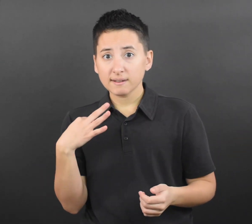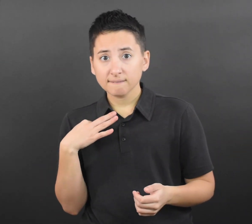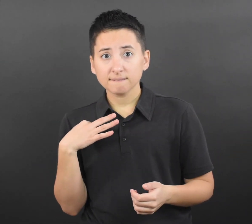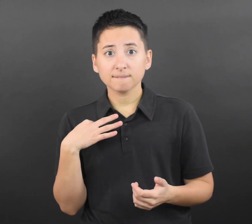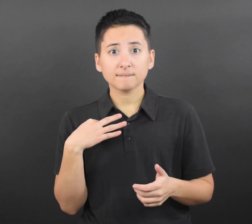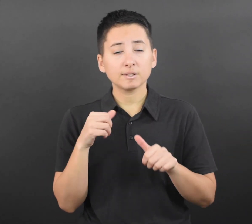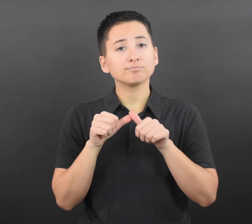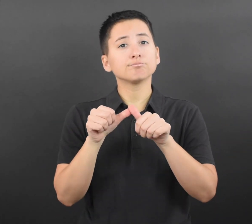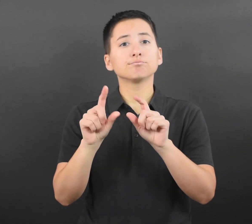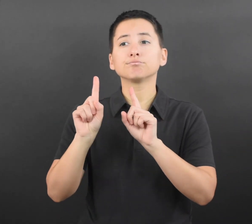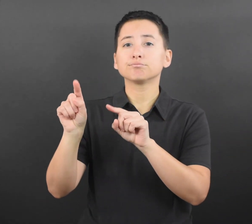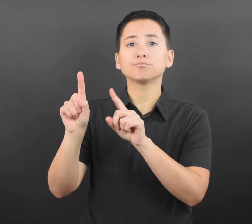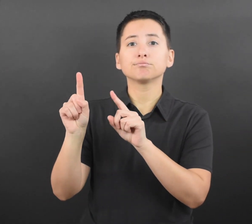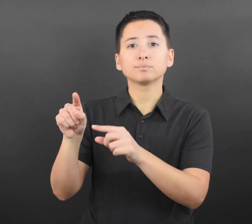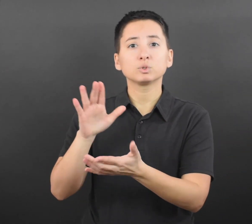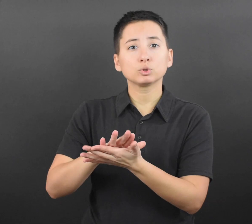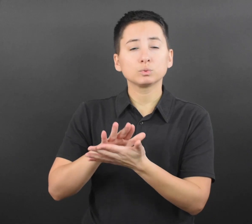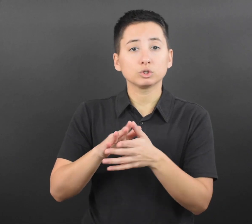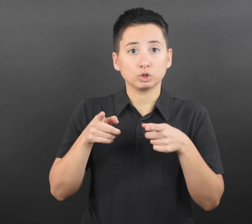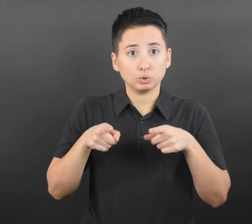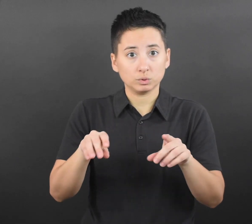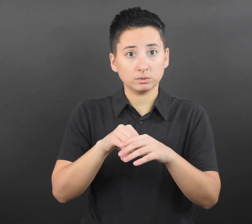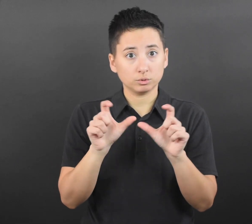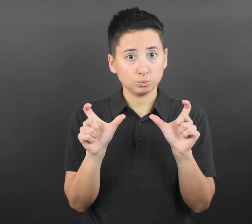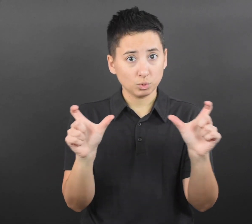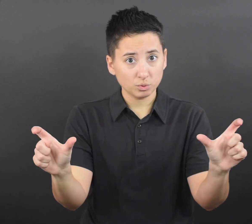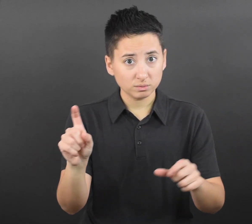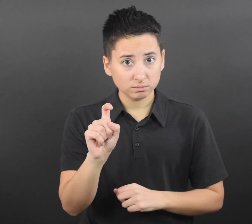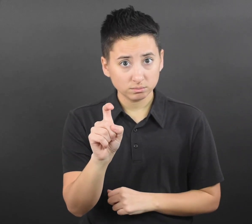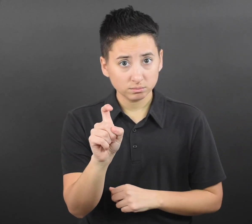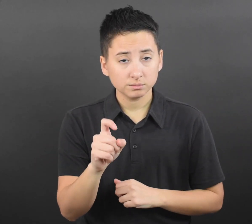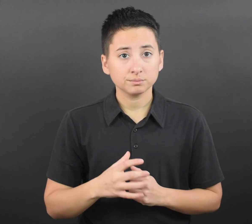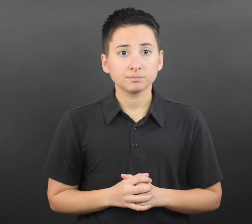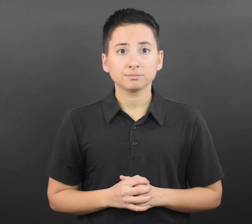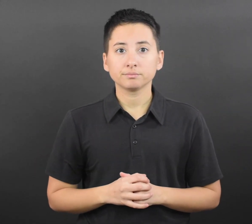Can a student or staff member continue to go to school while in quarantine?